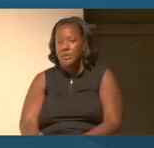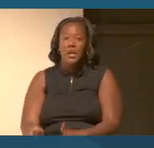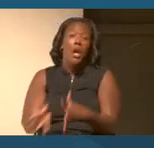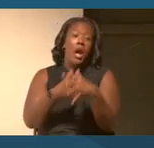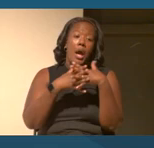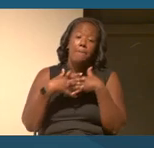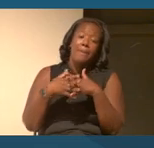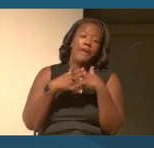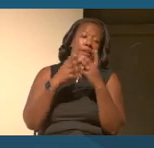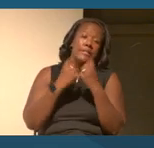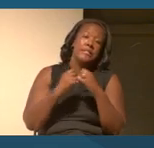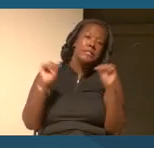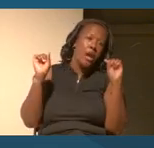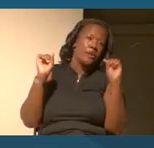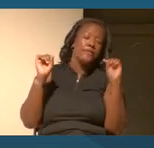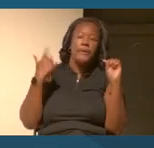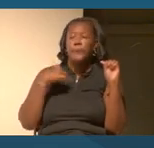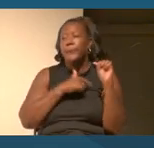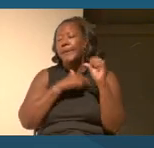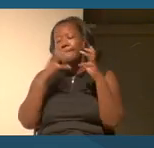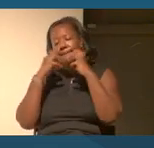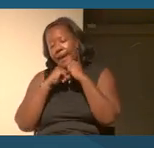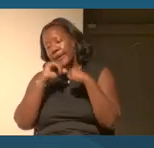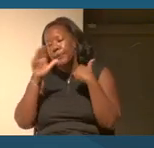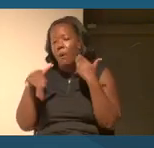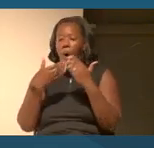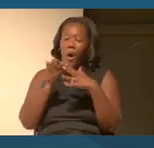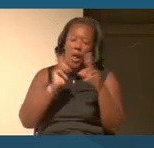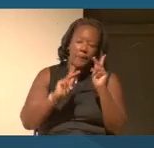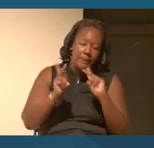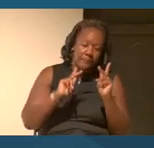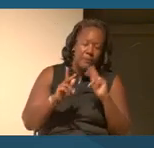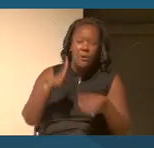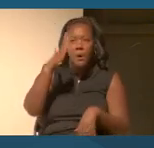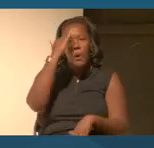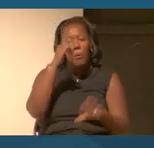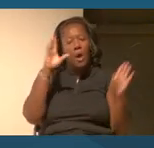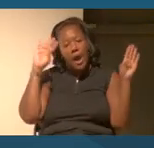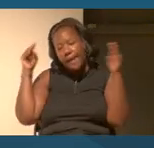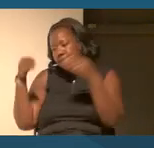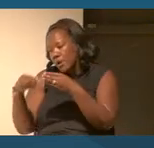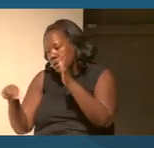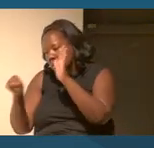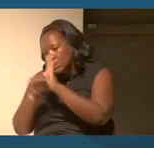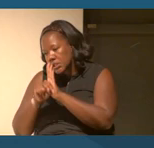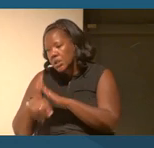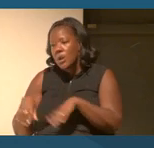This is what the narrative would say, that we value all people, why focus on racism? Why focus on systemic racism?